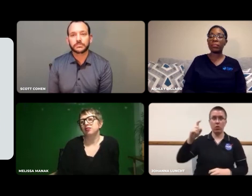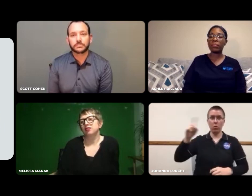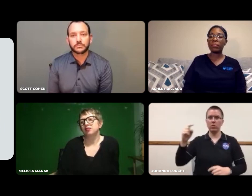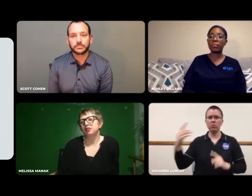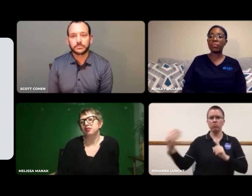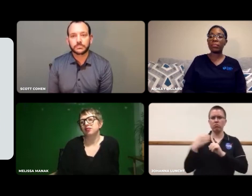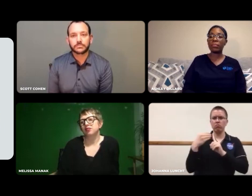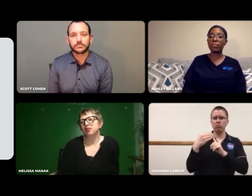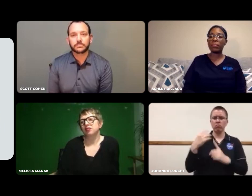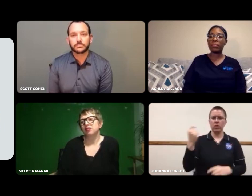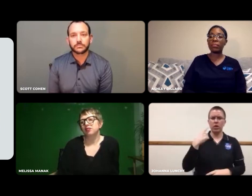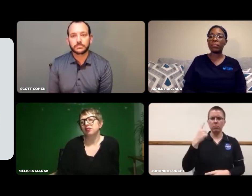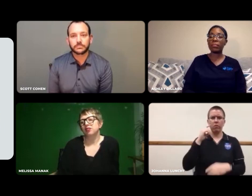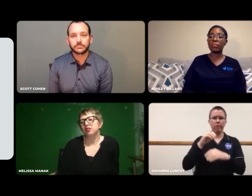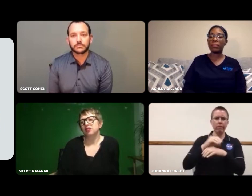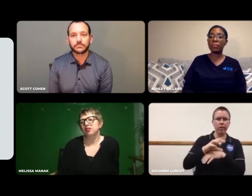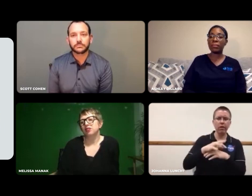Anyone could ask me for advice.